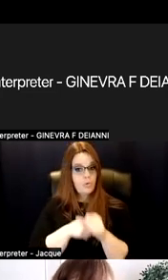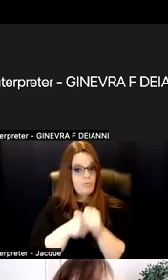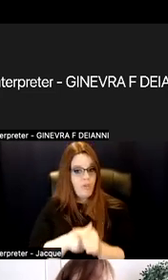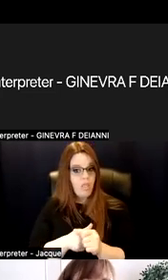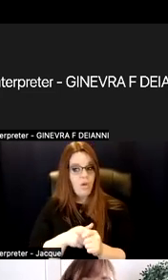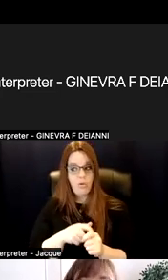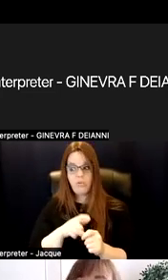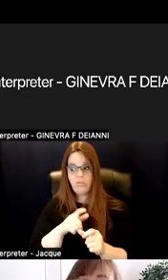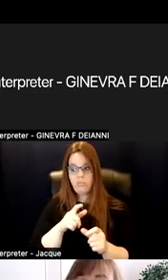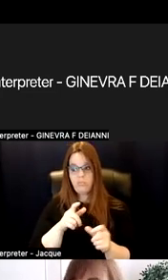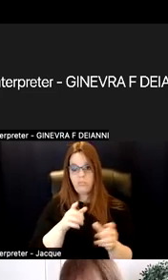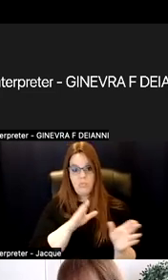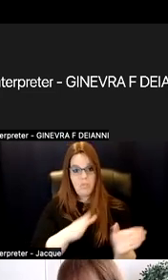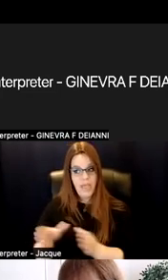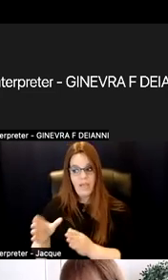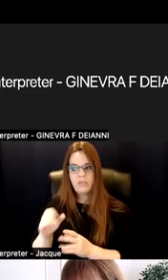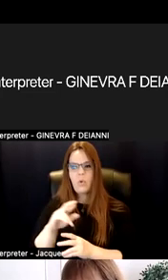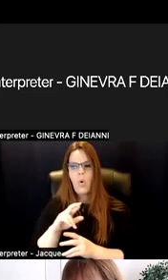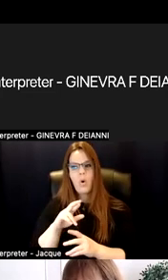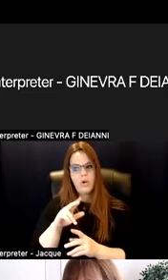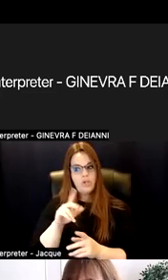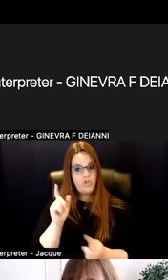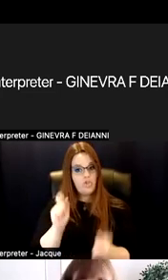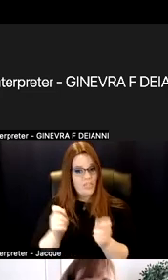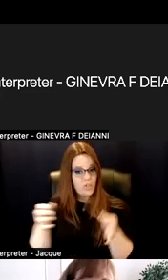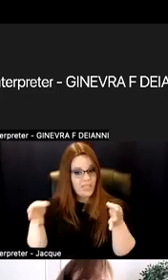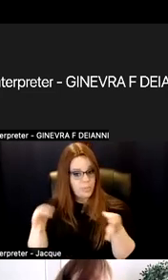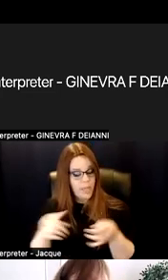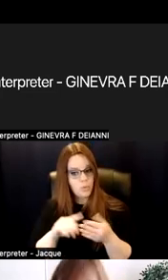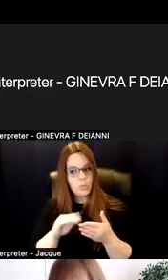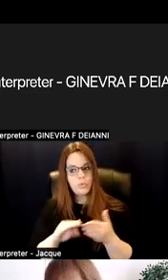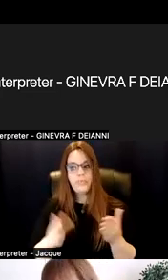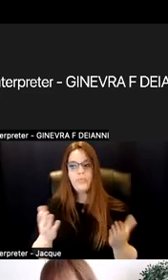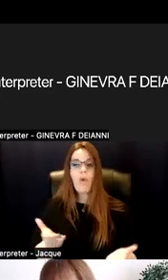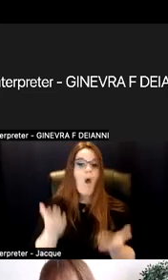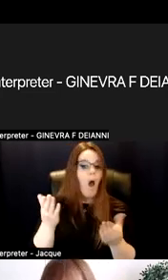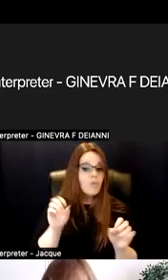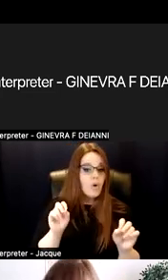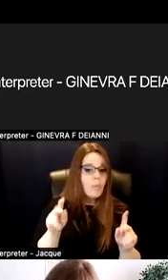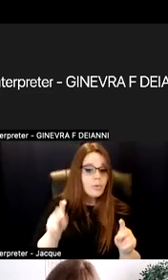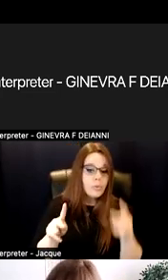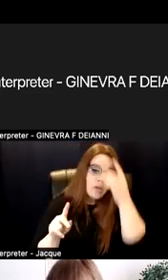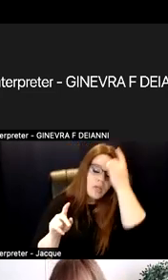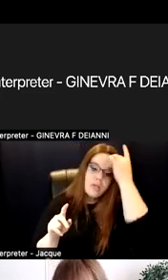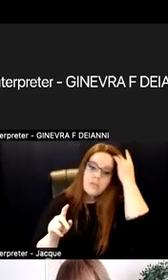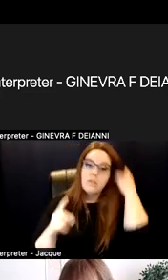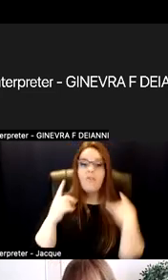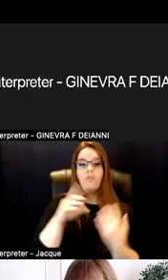or better yet decided with the students? Offering opportunities for students to make choices about their learning,